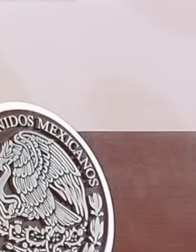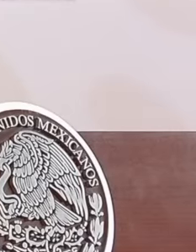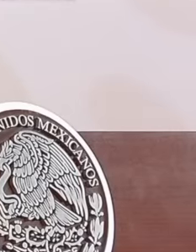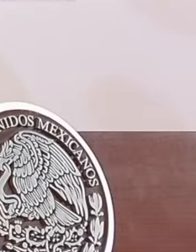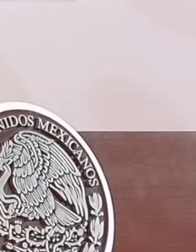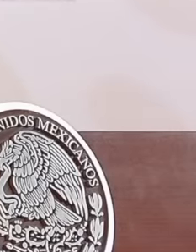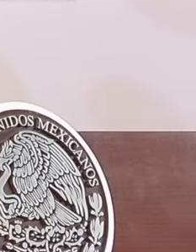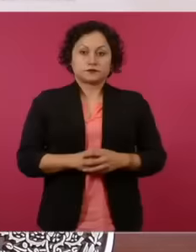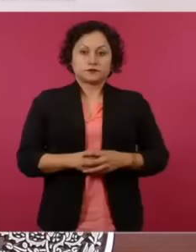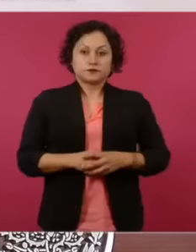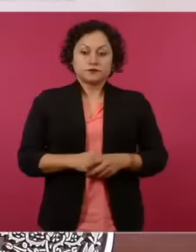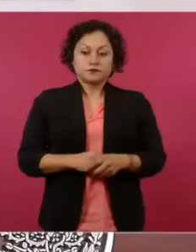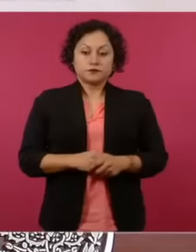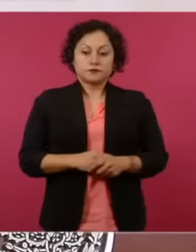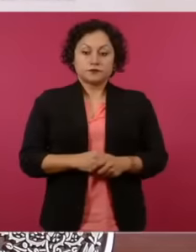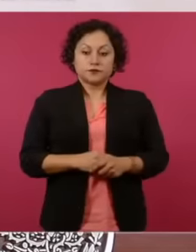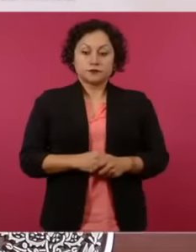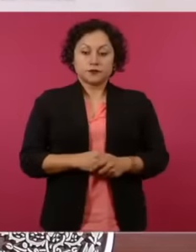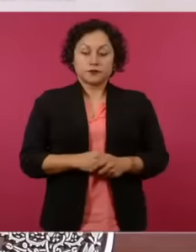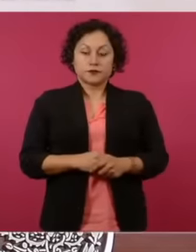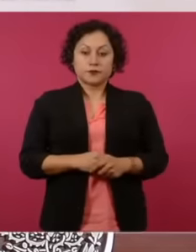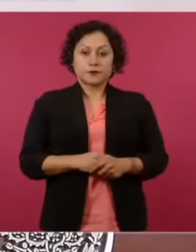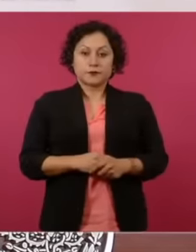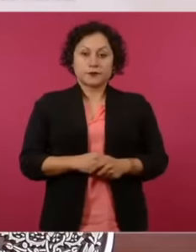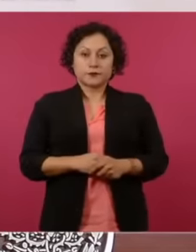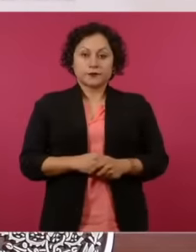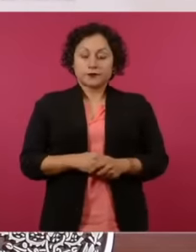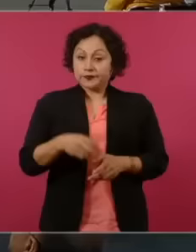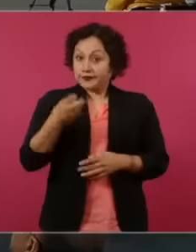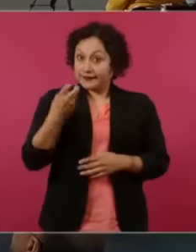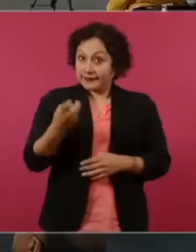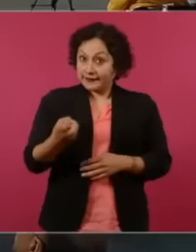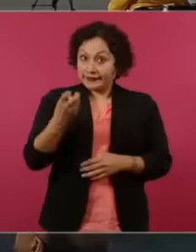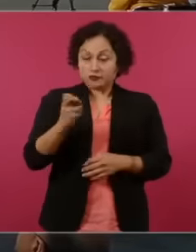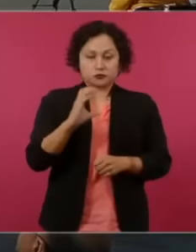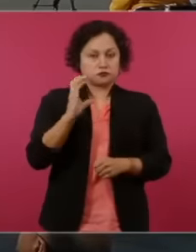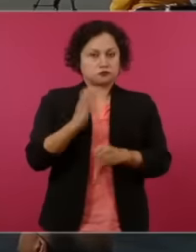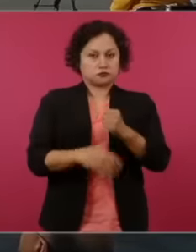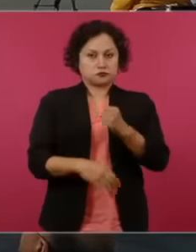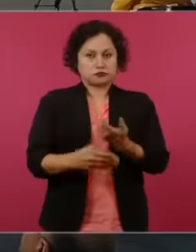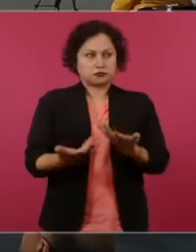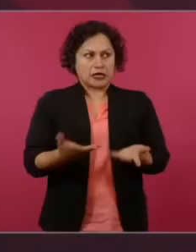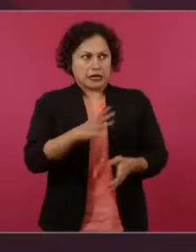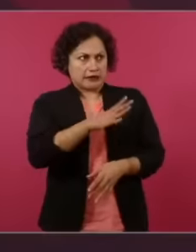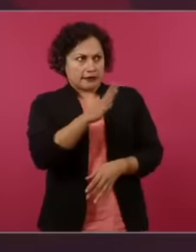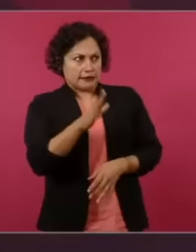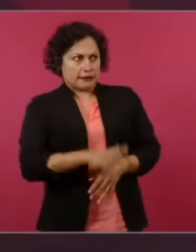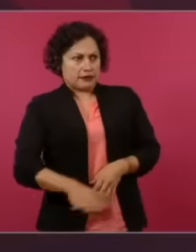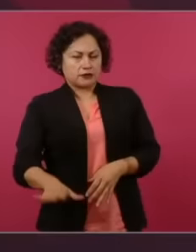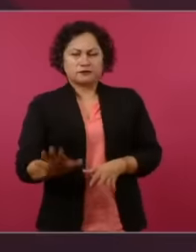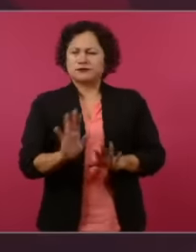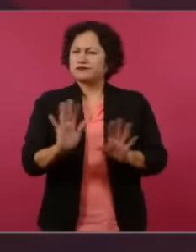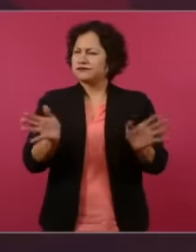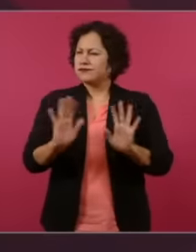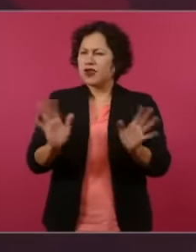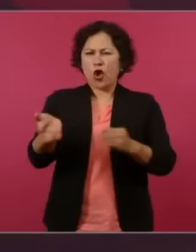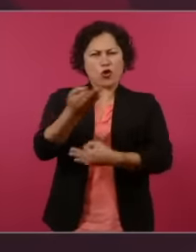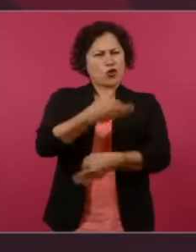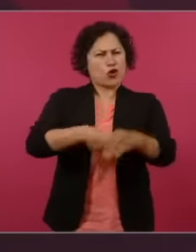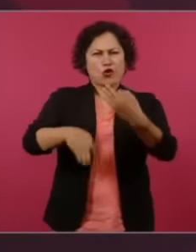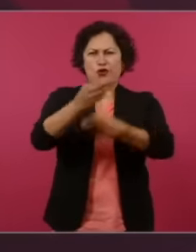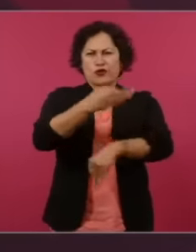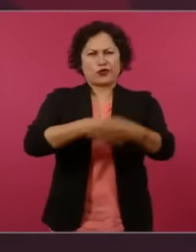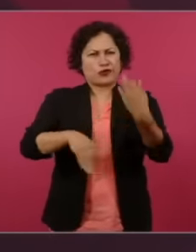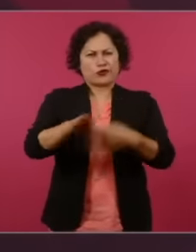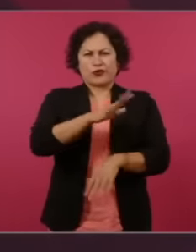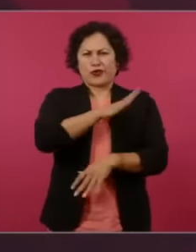ended at the level Federal yes at a general level No but in general it is something else but the states